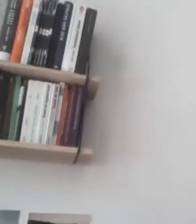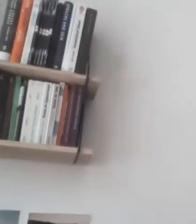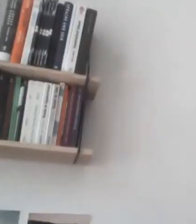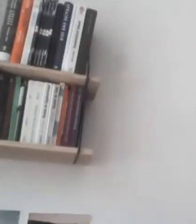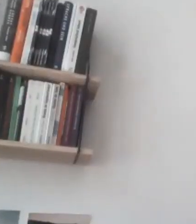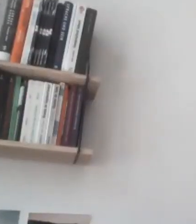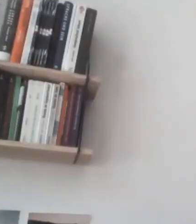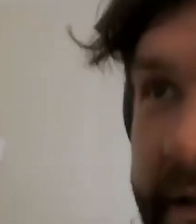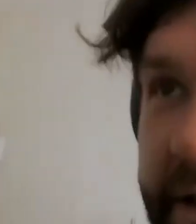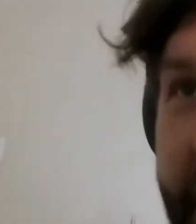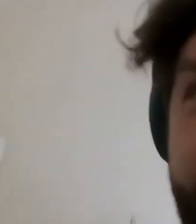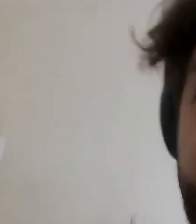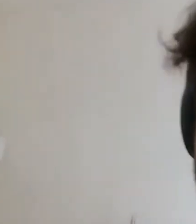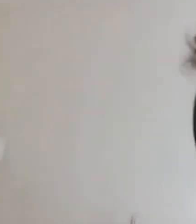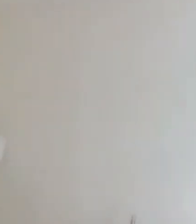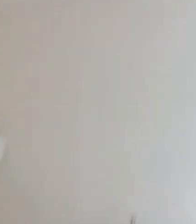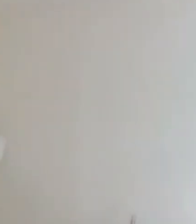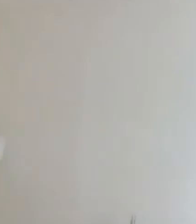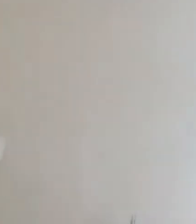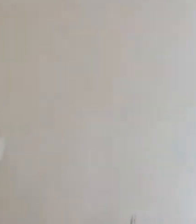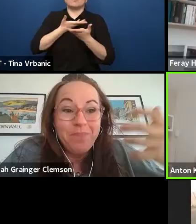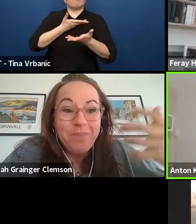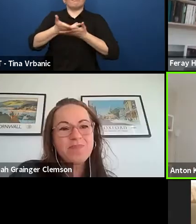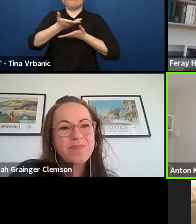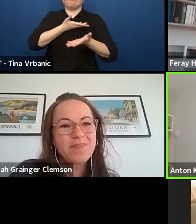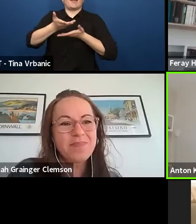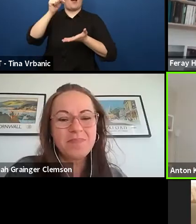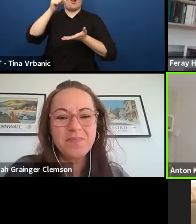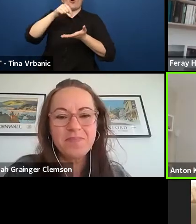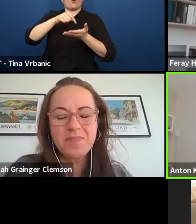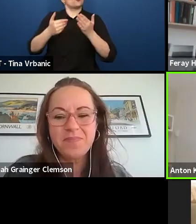Yeah. I just wanted to enforce my point